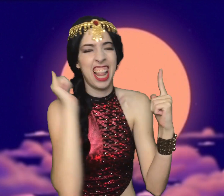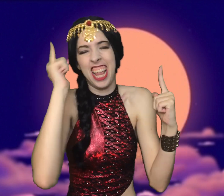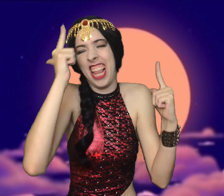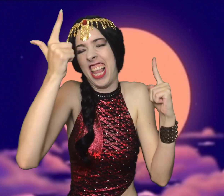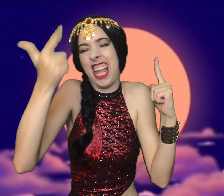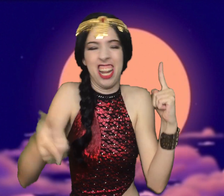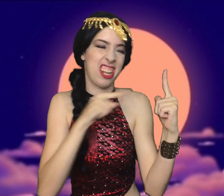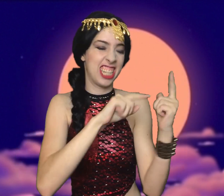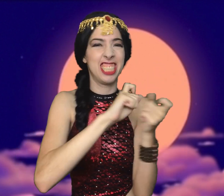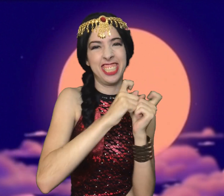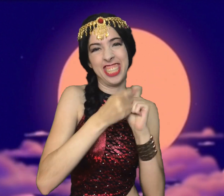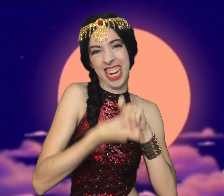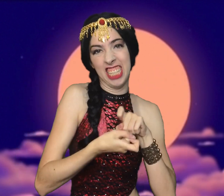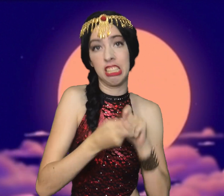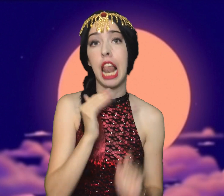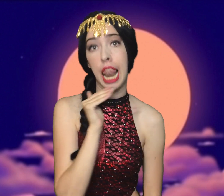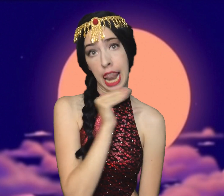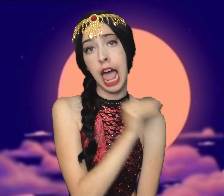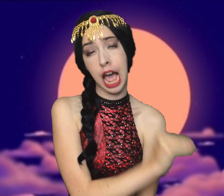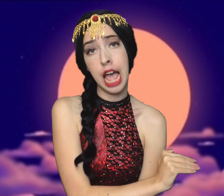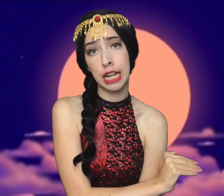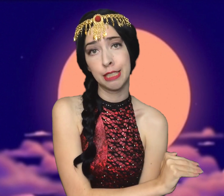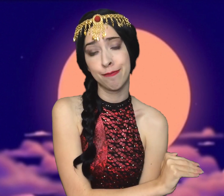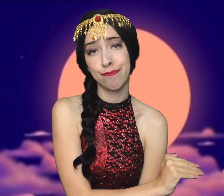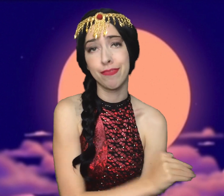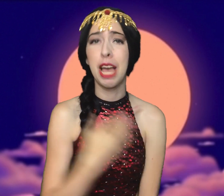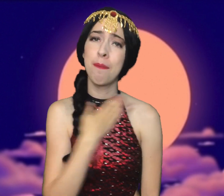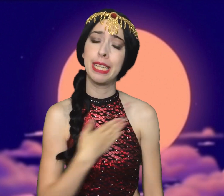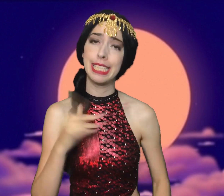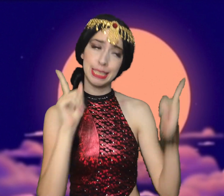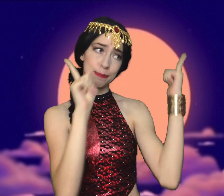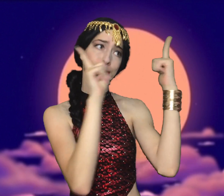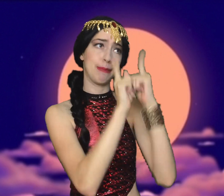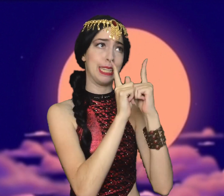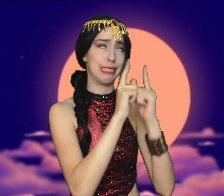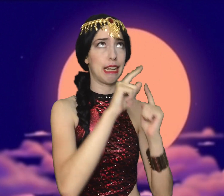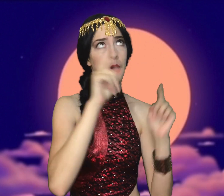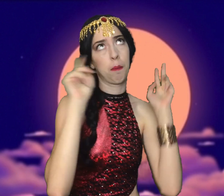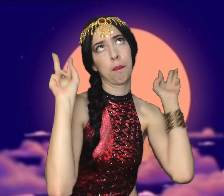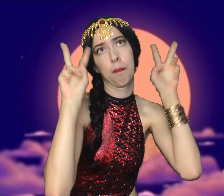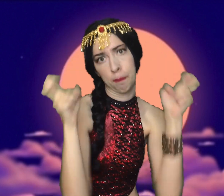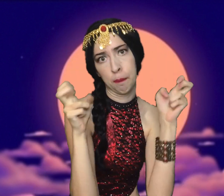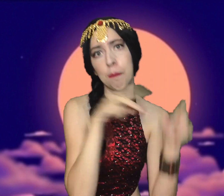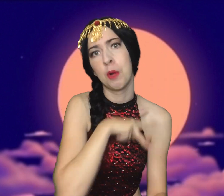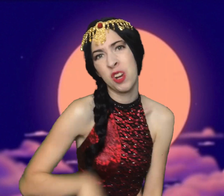whose lies were too good to last say hello to your precious Prince Ali